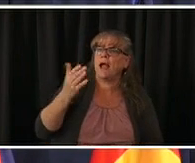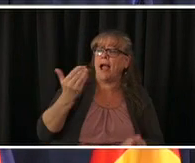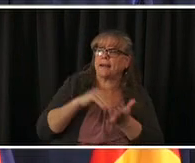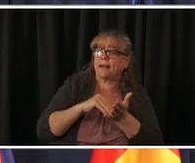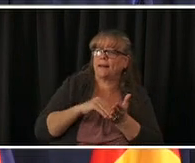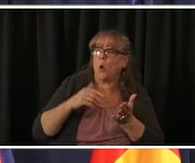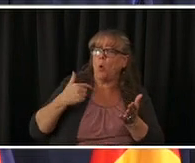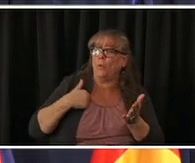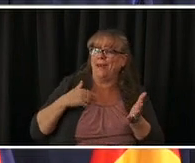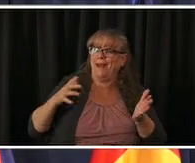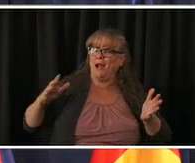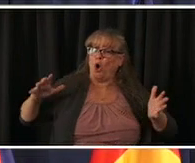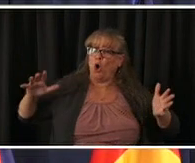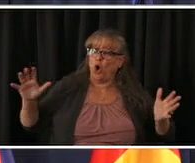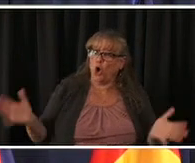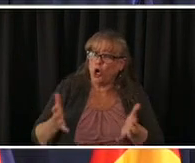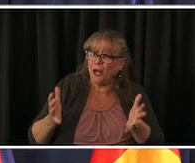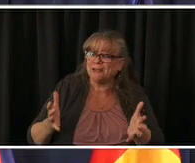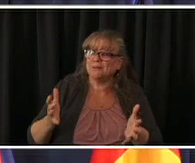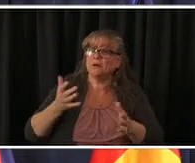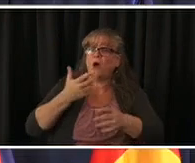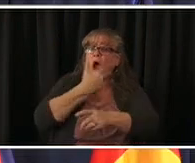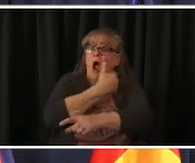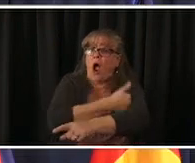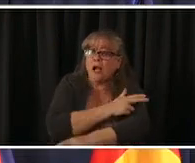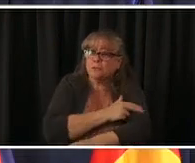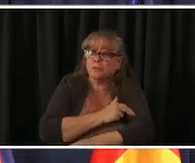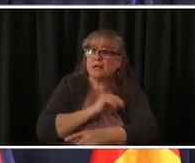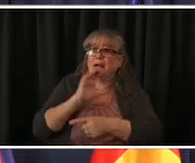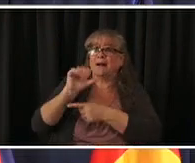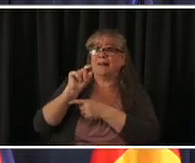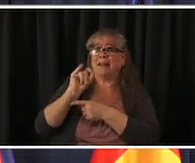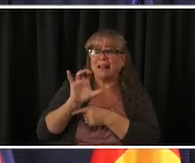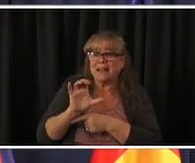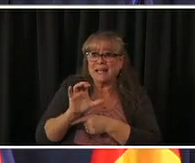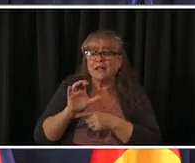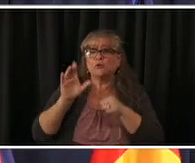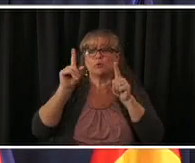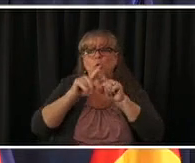and partners to prioritize the most vulnerable we separately are engaged in working with for